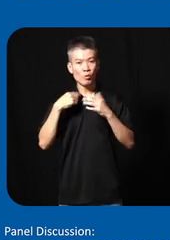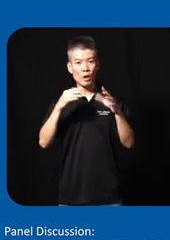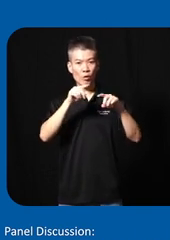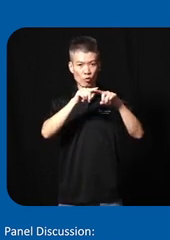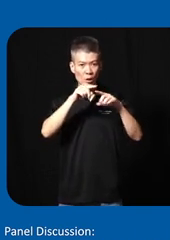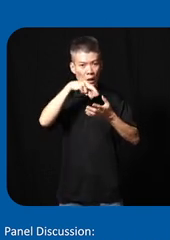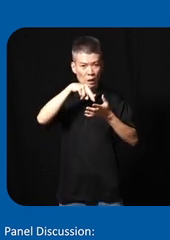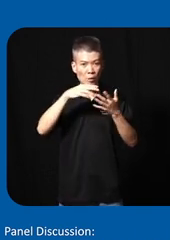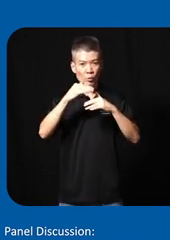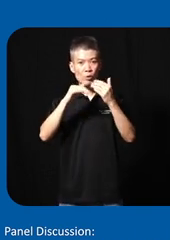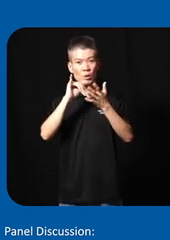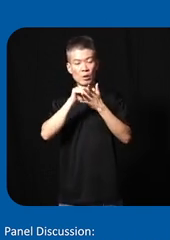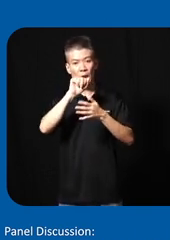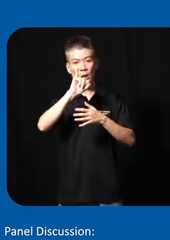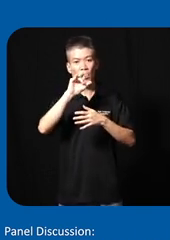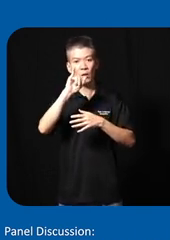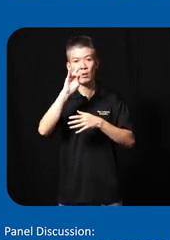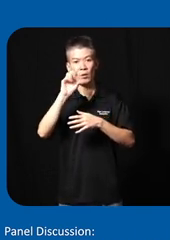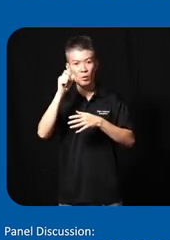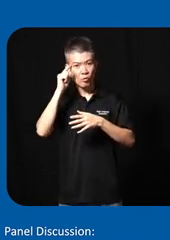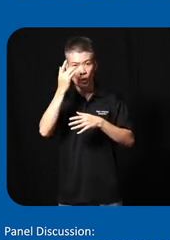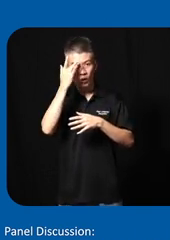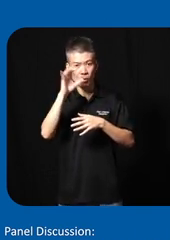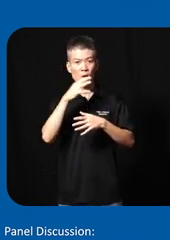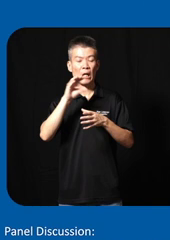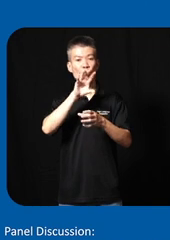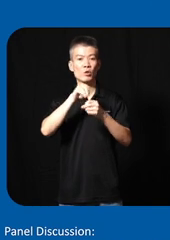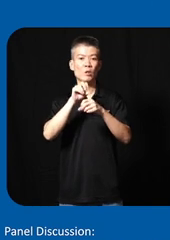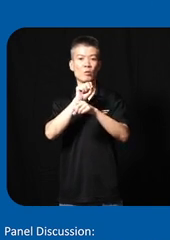dance we are building a AI infrastructure for smart and inclusive world thank